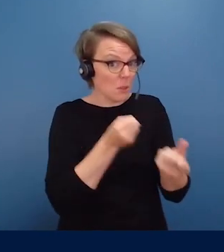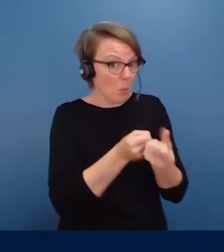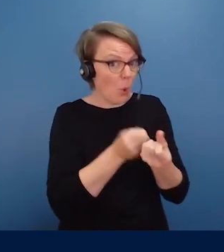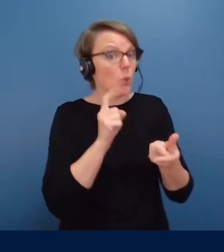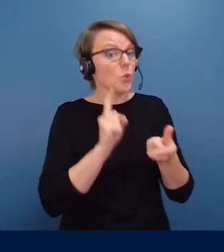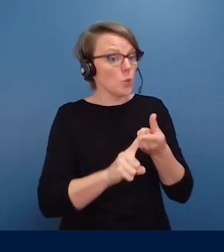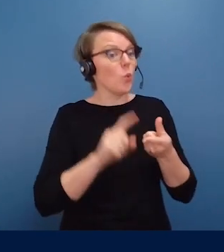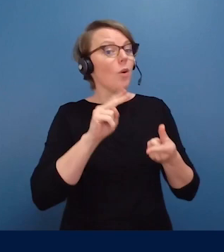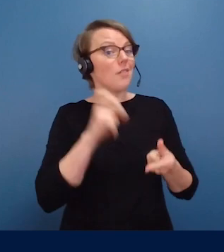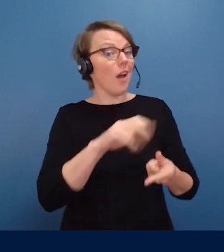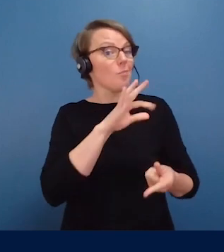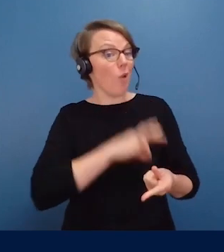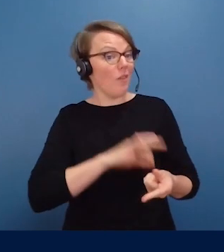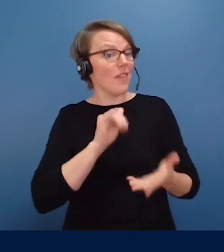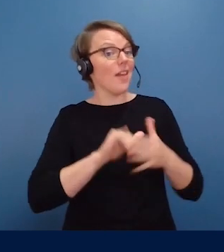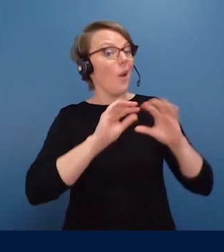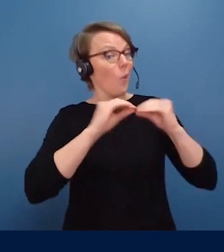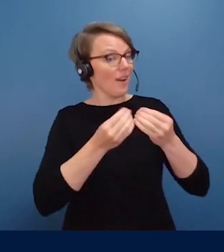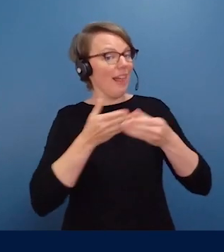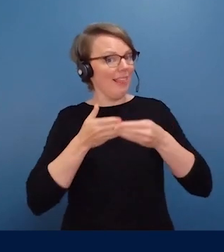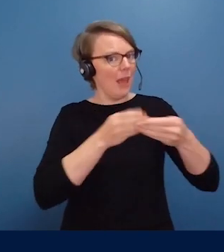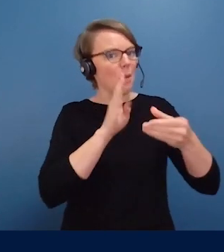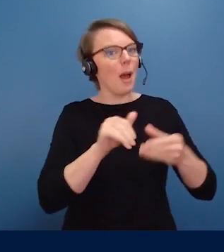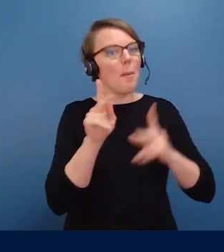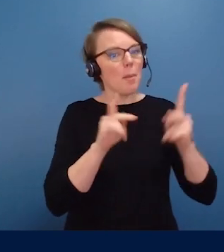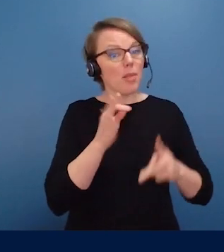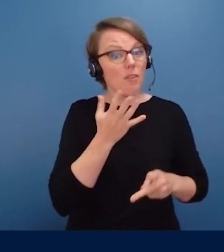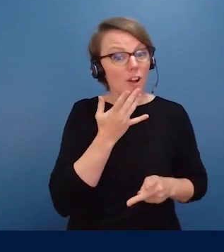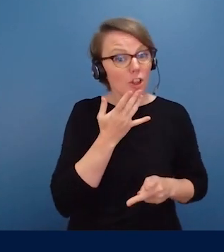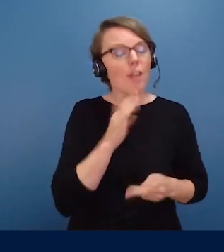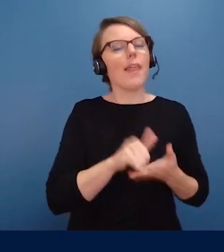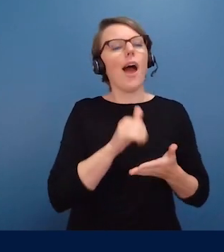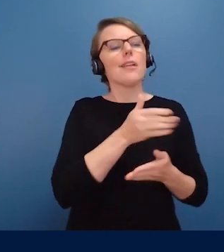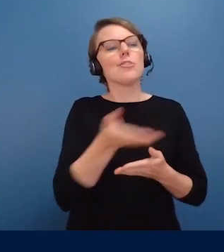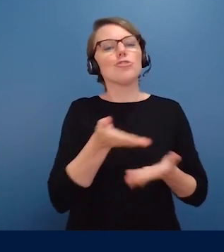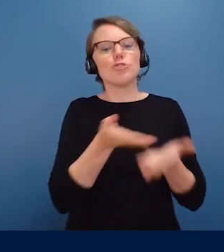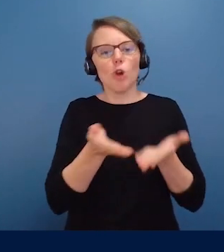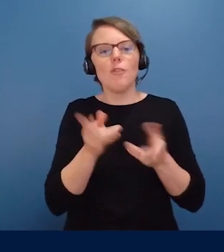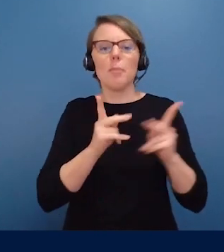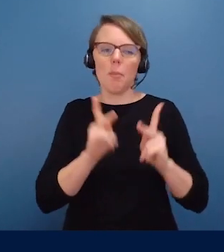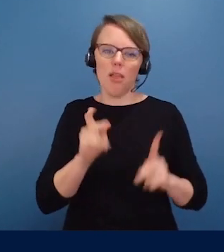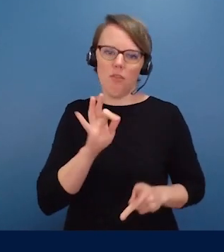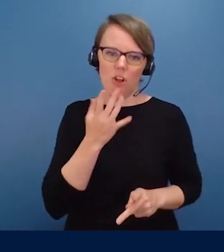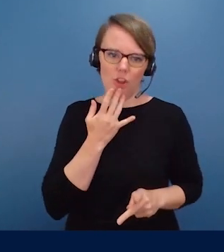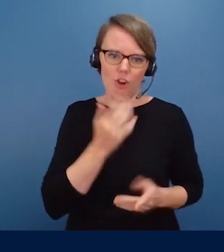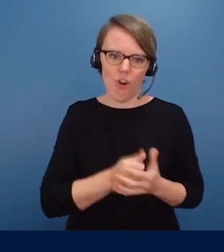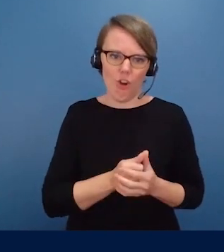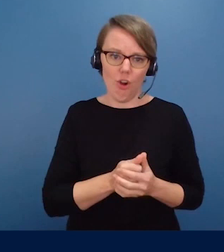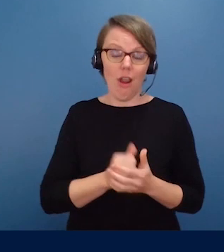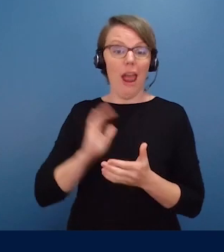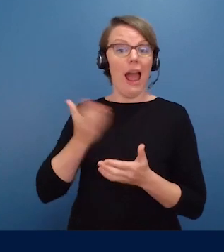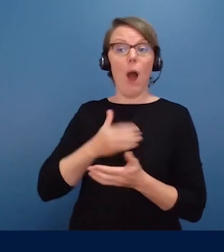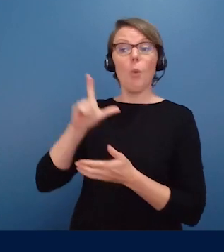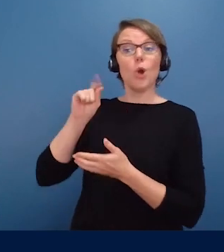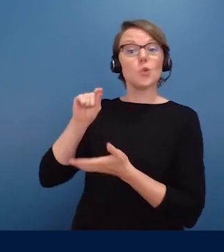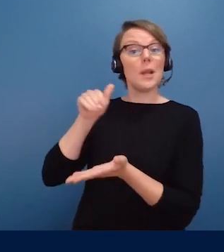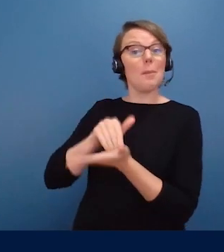and serve communities of color, that's what we're doing. We're dedicating $5 million of our $20 million total